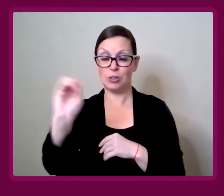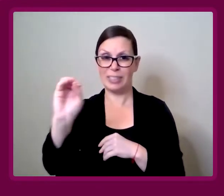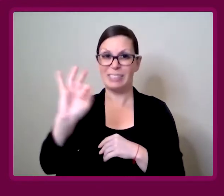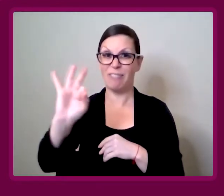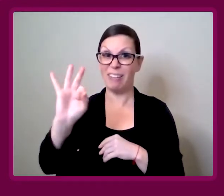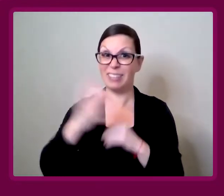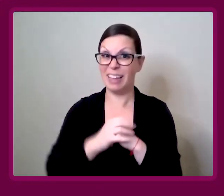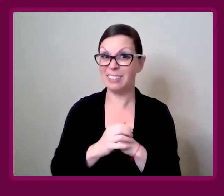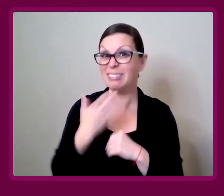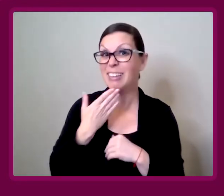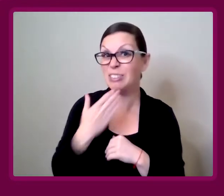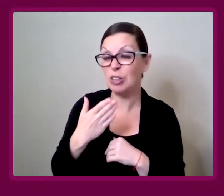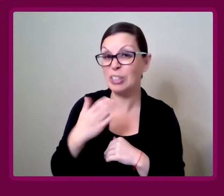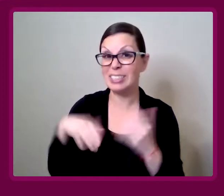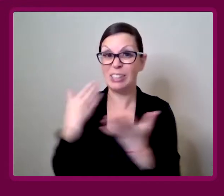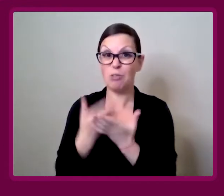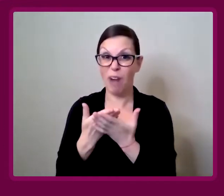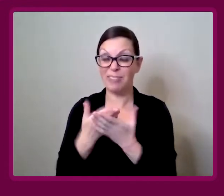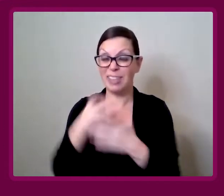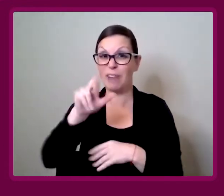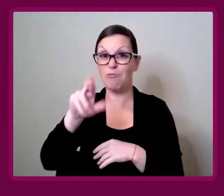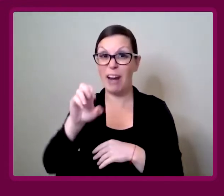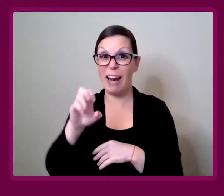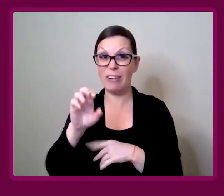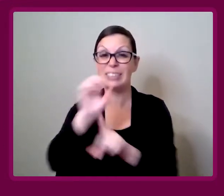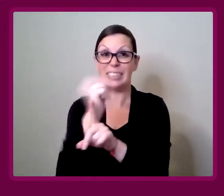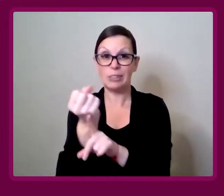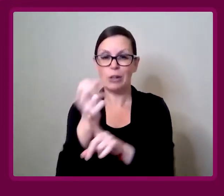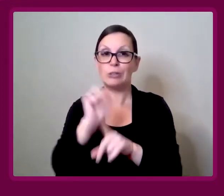Which is about as good as it gets here, on a very rare occasion.